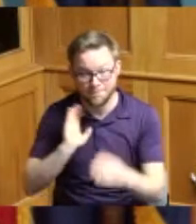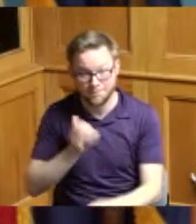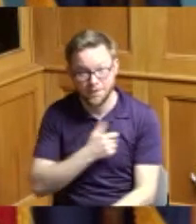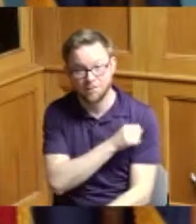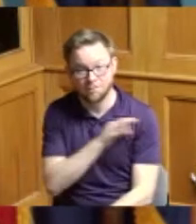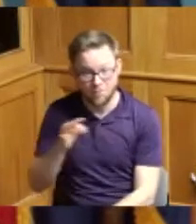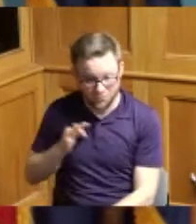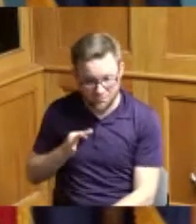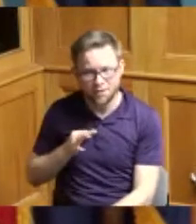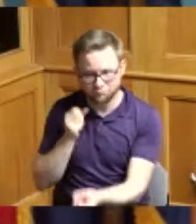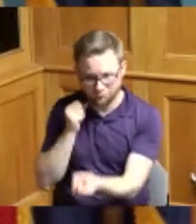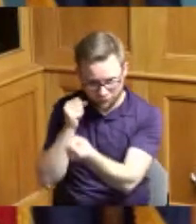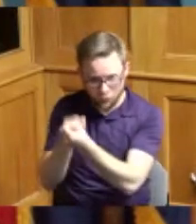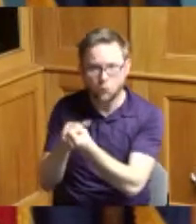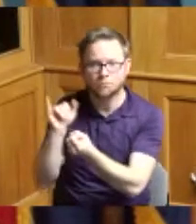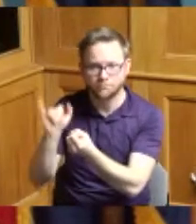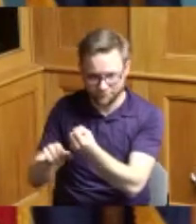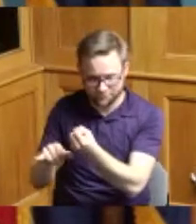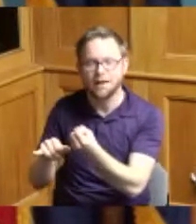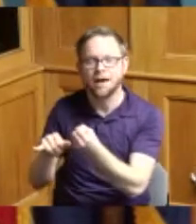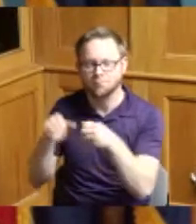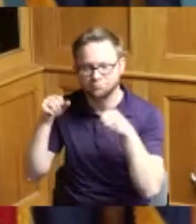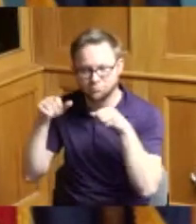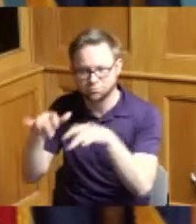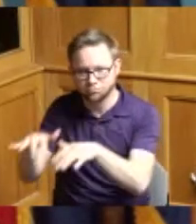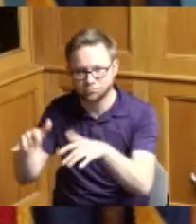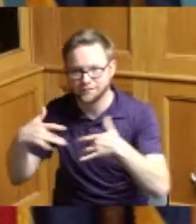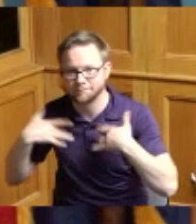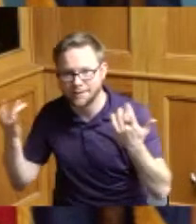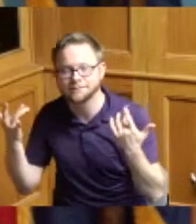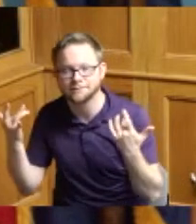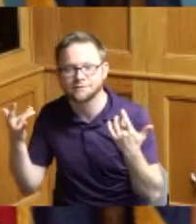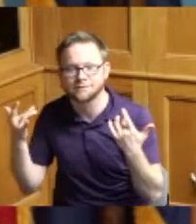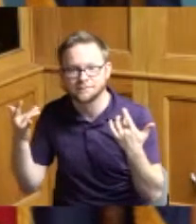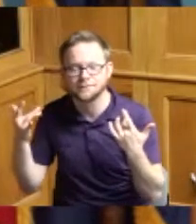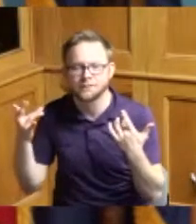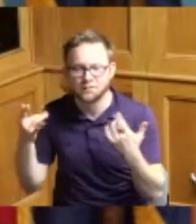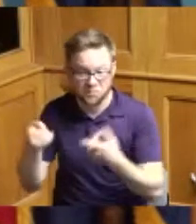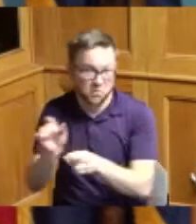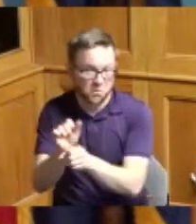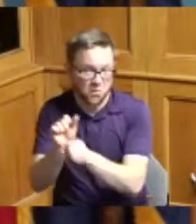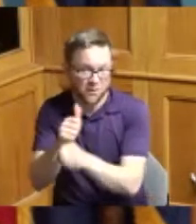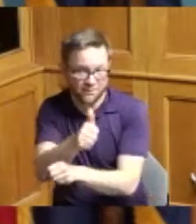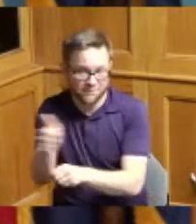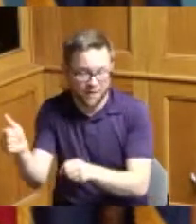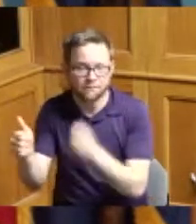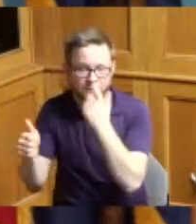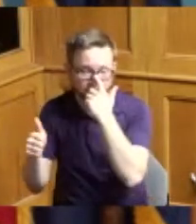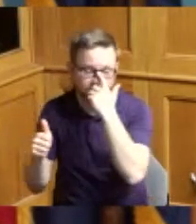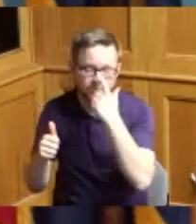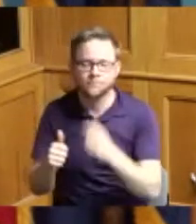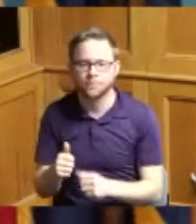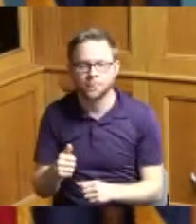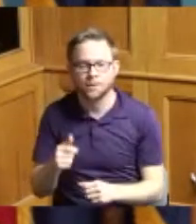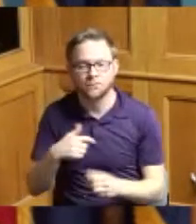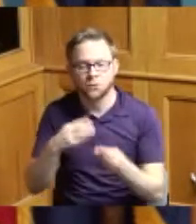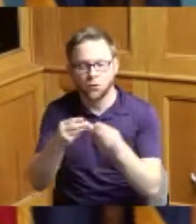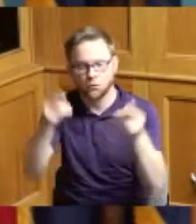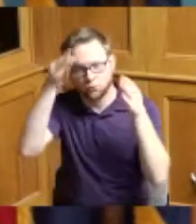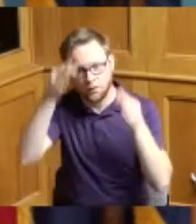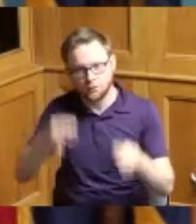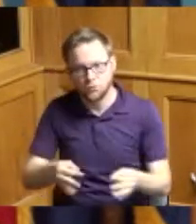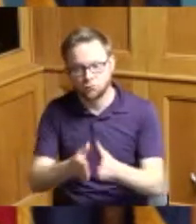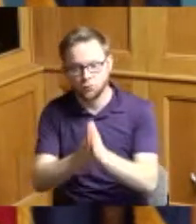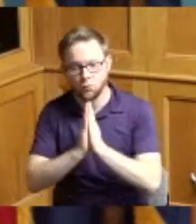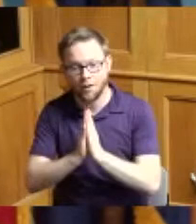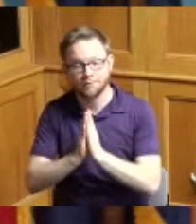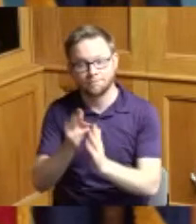the fan event they've got to work and so I have a resolution here asking to have Monday off